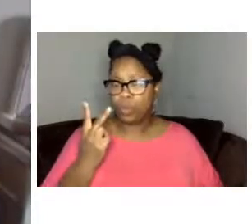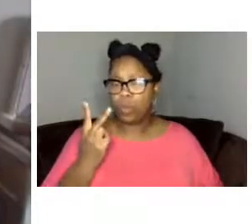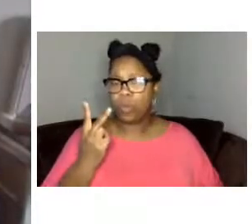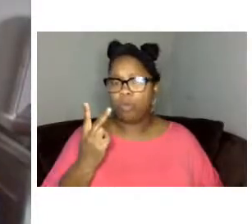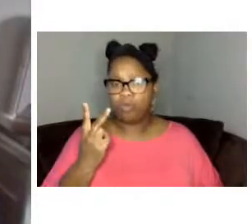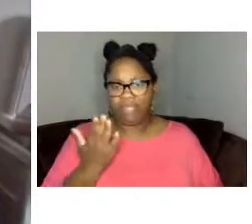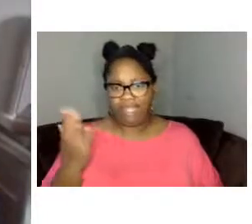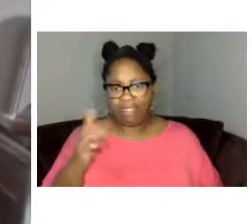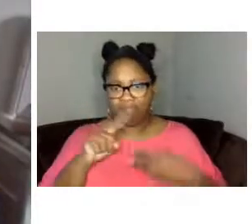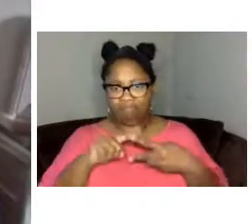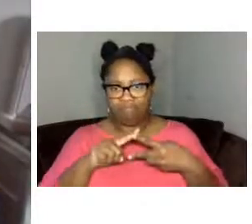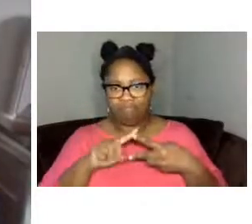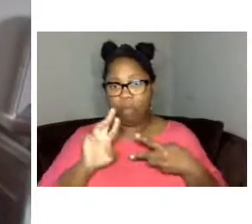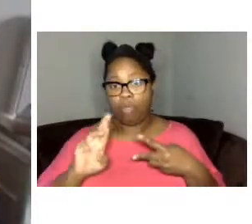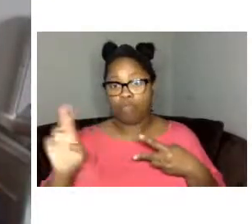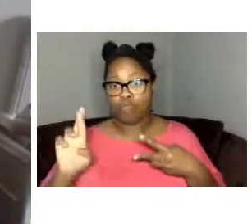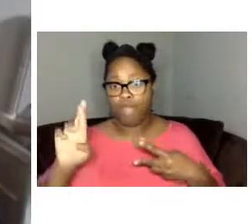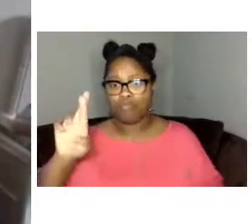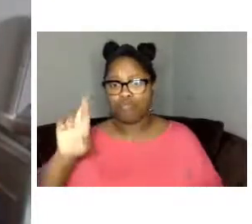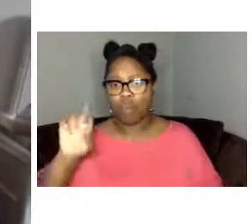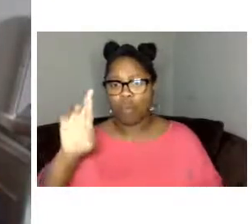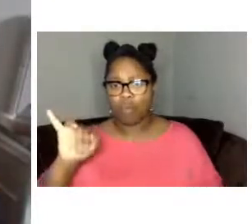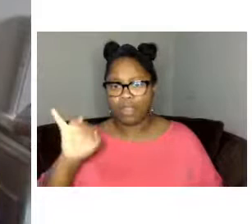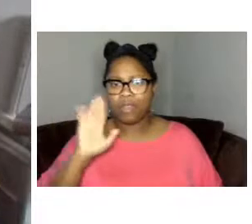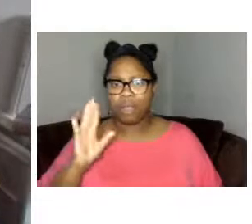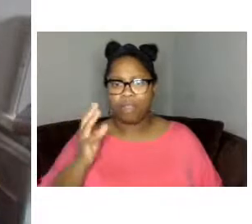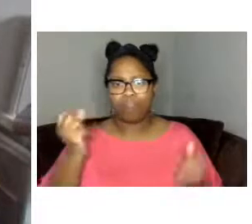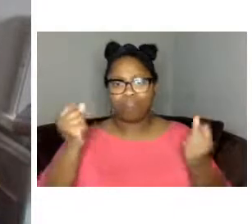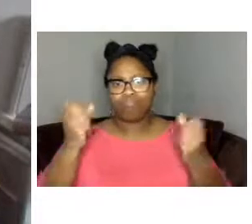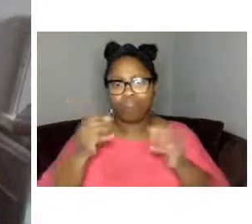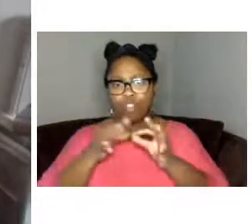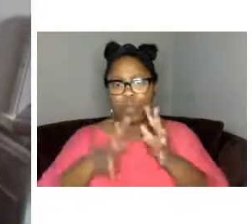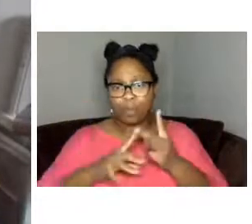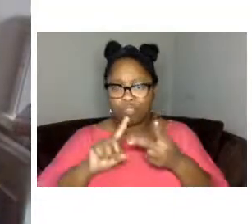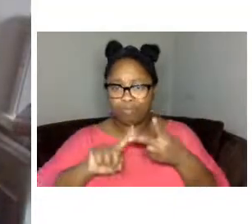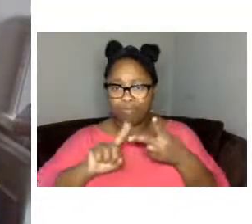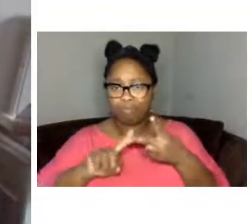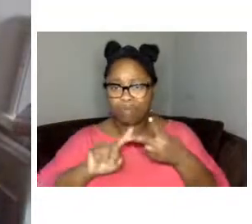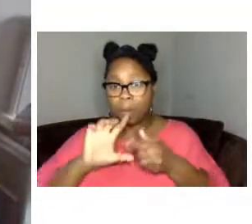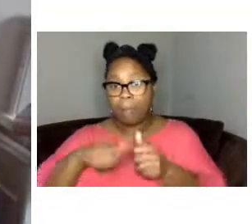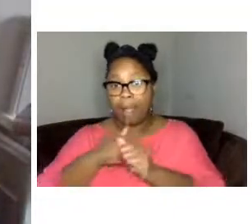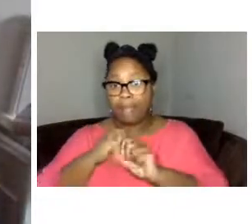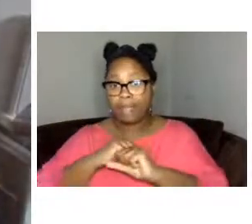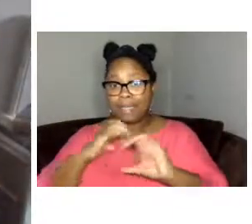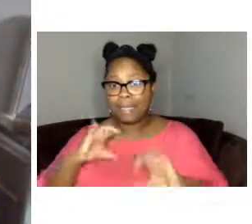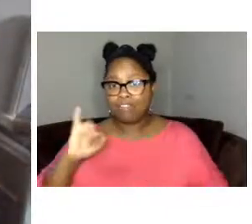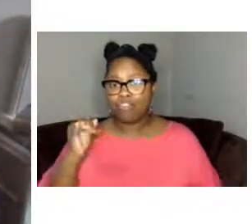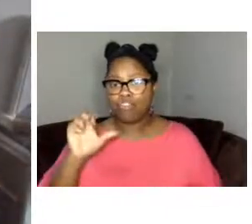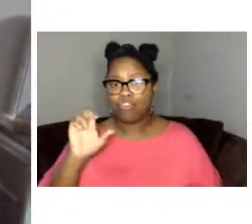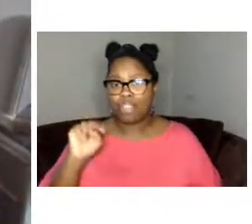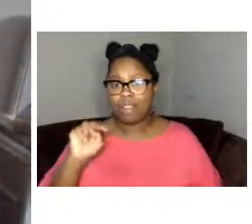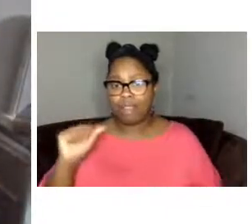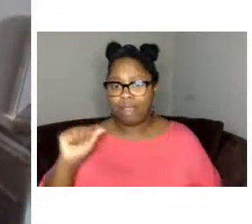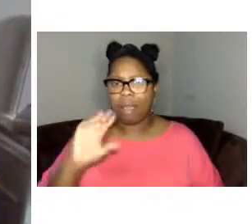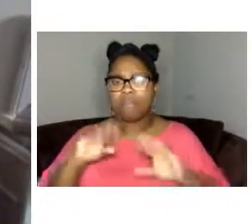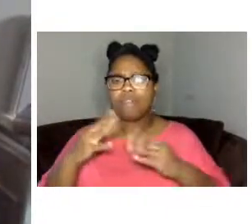we have rory providing uh american sign language interpretation and behind the scenes today we have jenna who is providing live cart uh